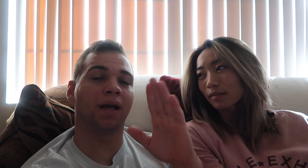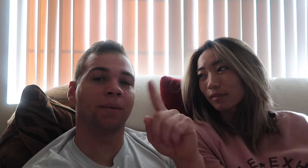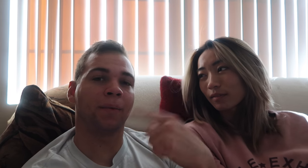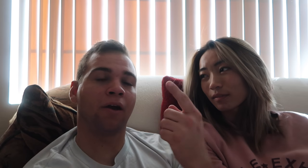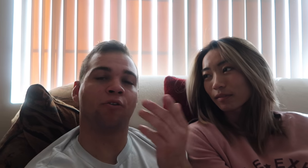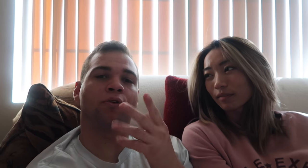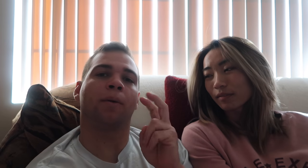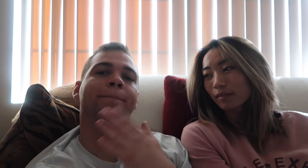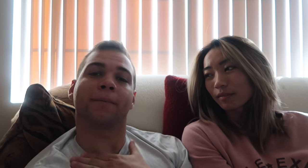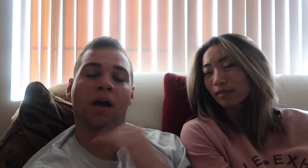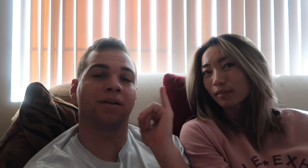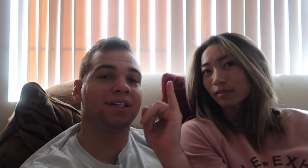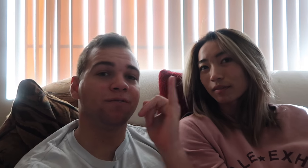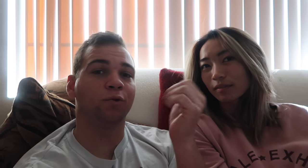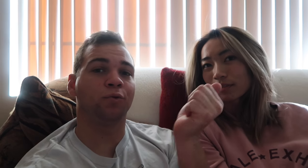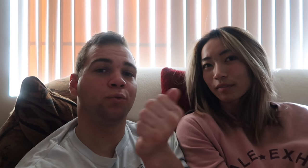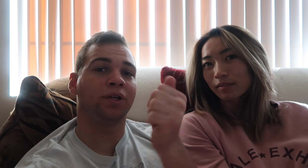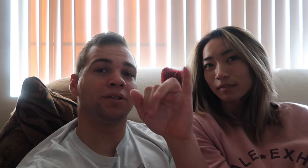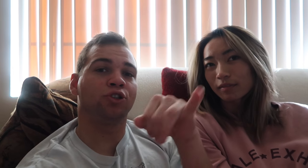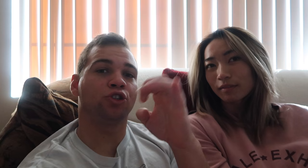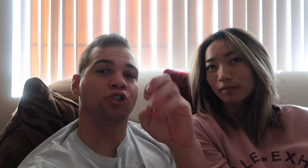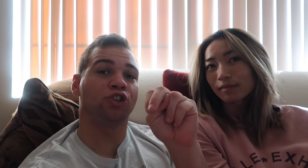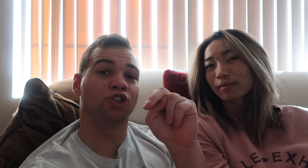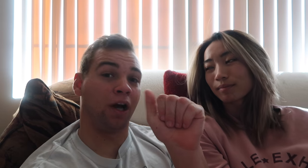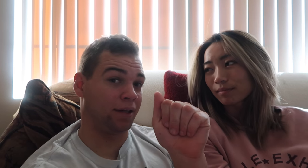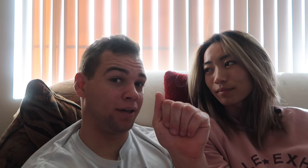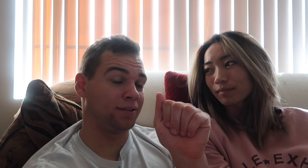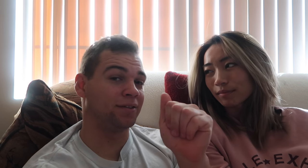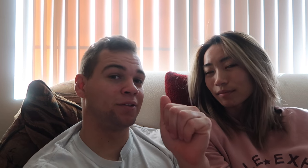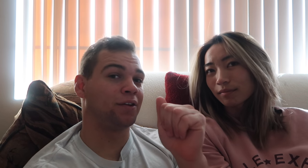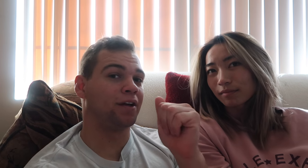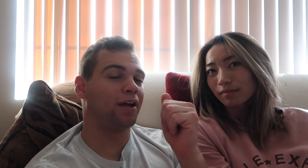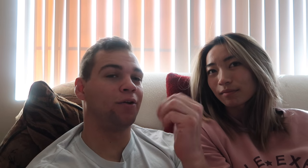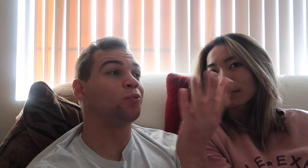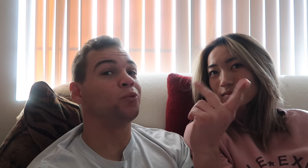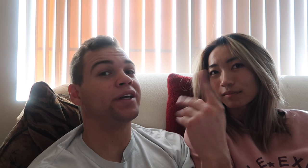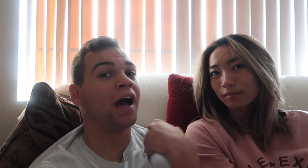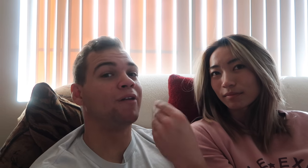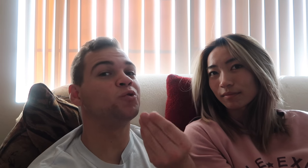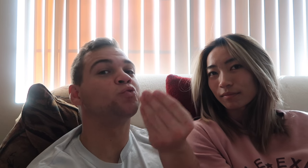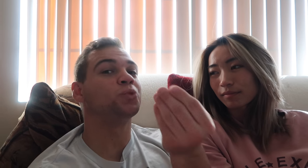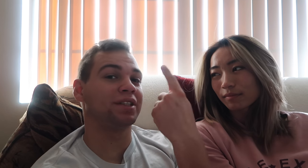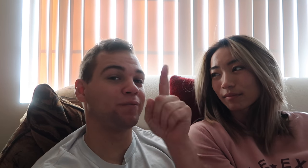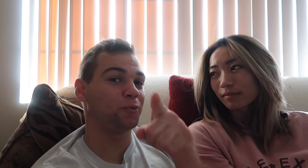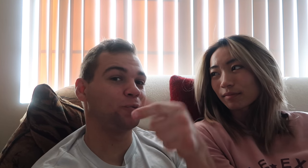about my interview with jenna we have a treat for you